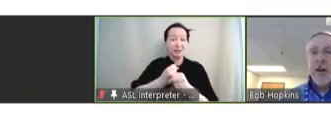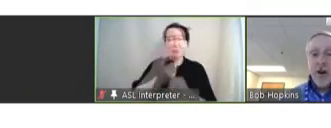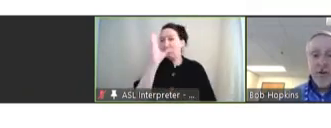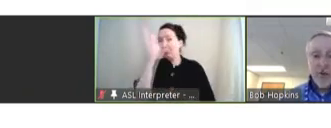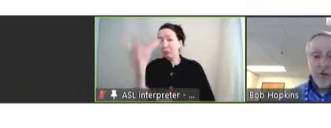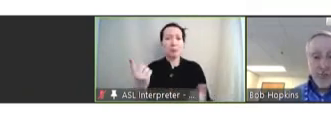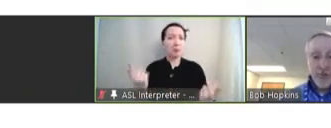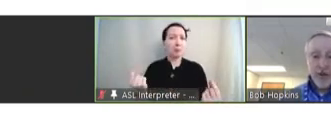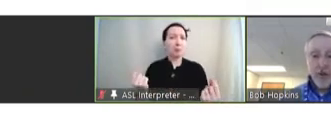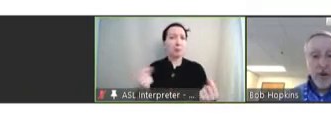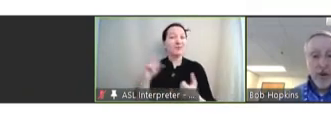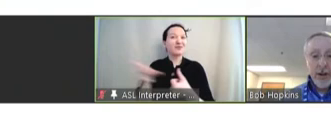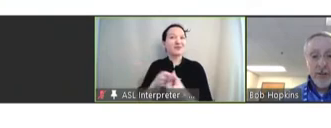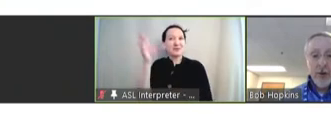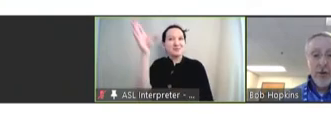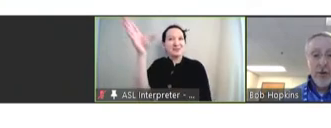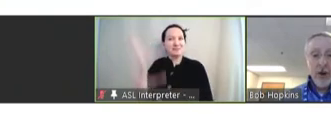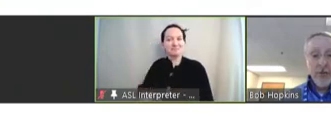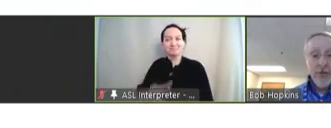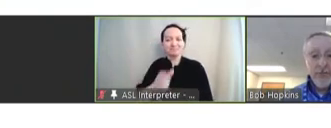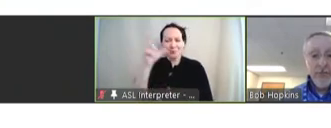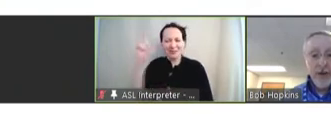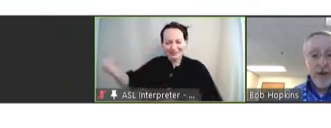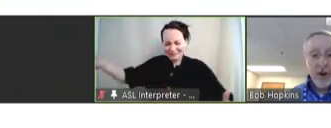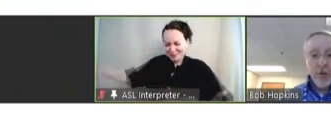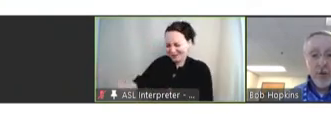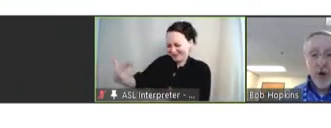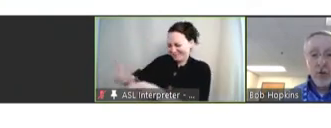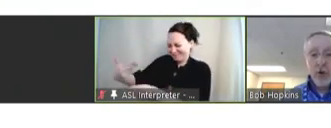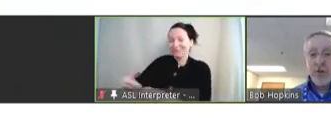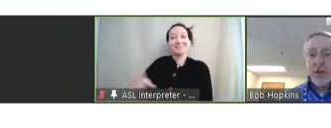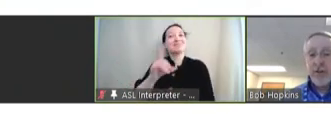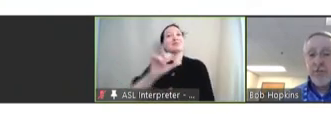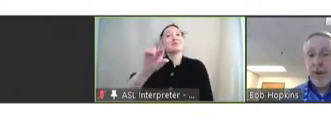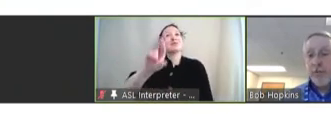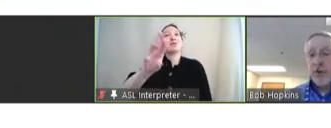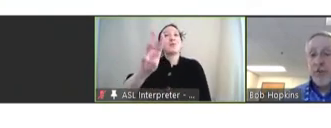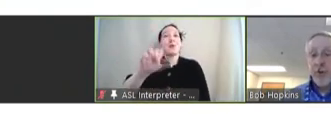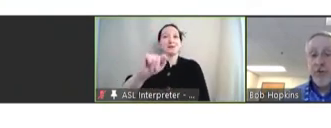Our first presenter really needs no introduction. Dr. Walt Orenstein from Emory University